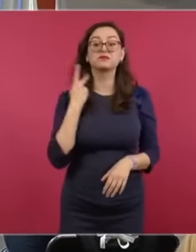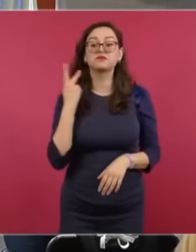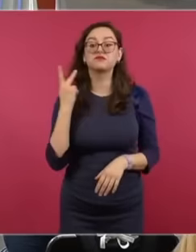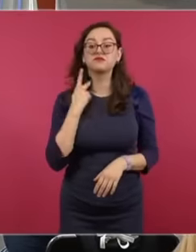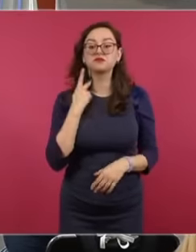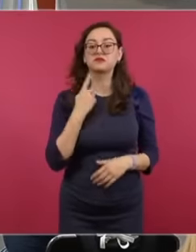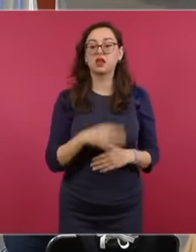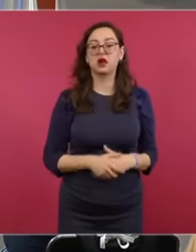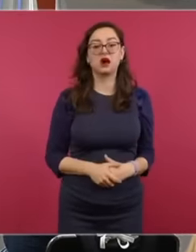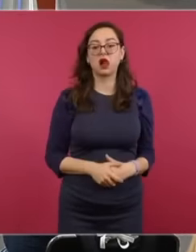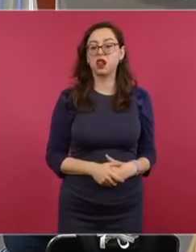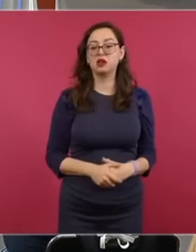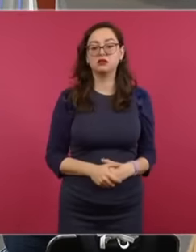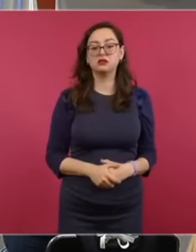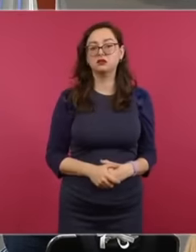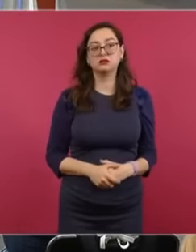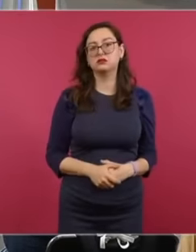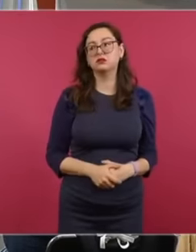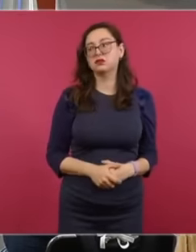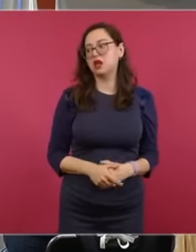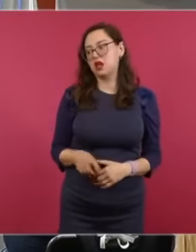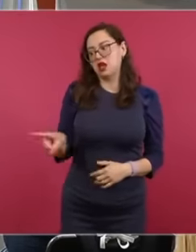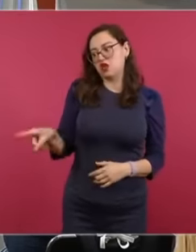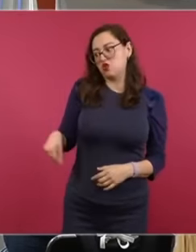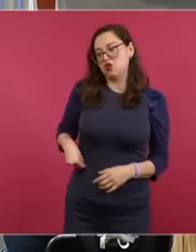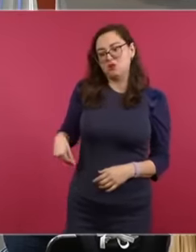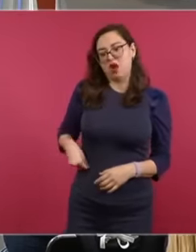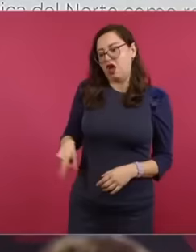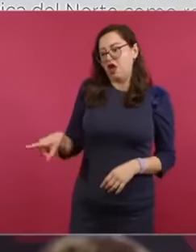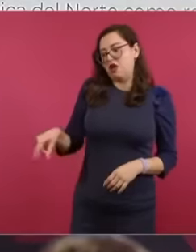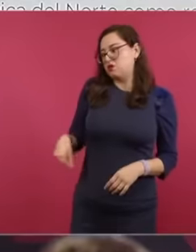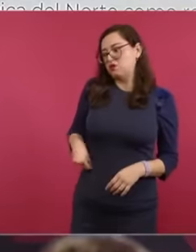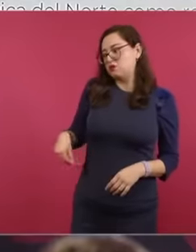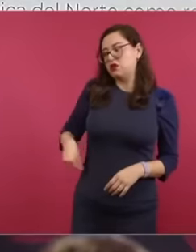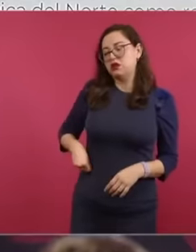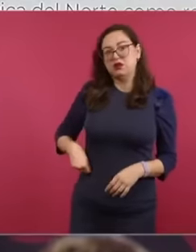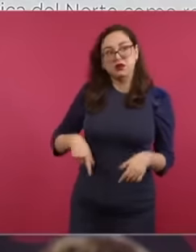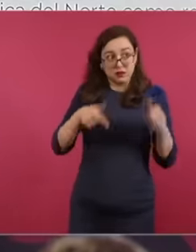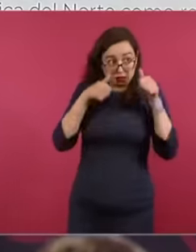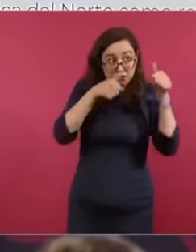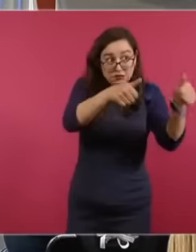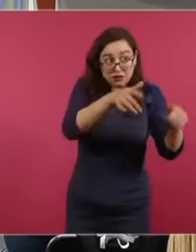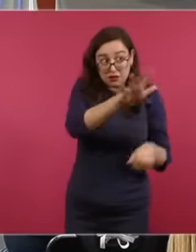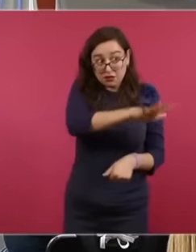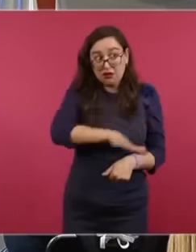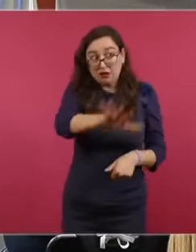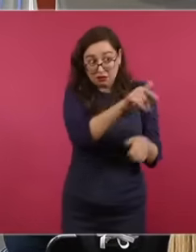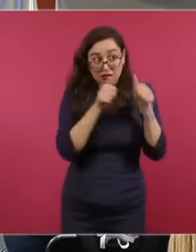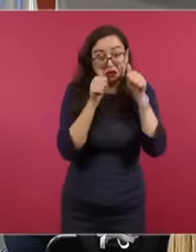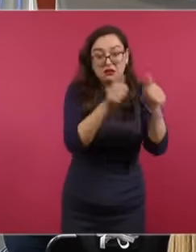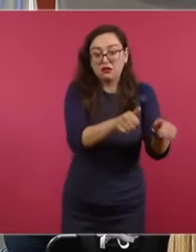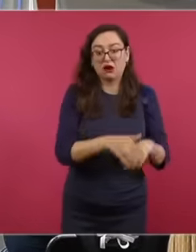turning to look the other way and this is the main